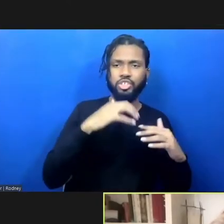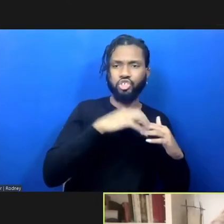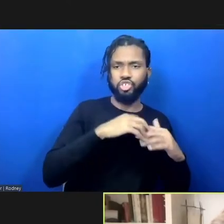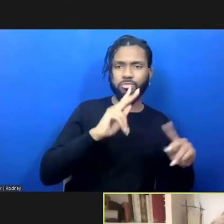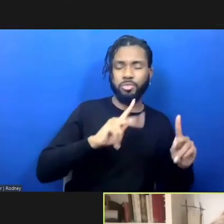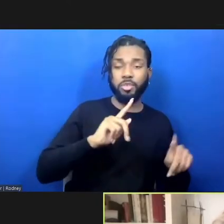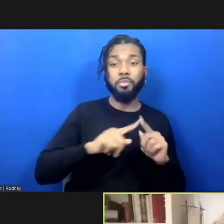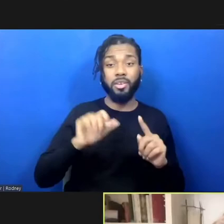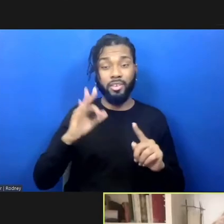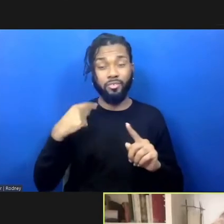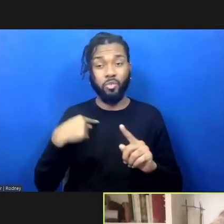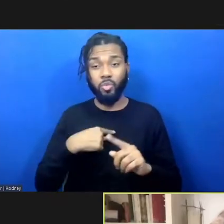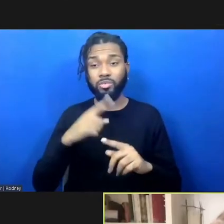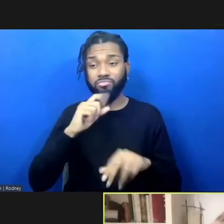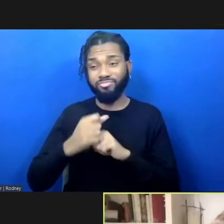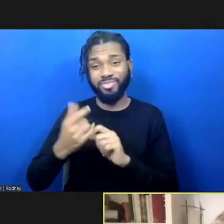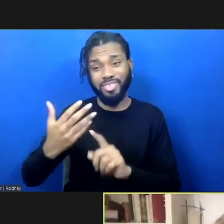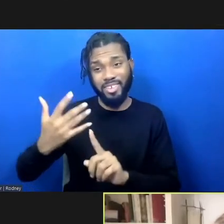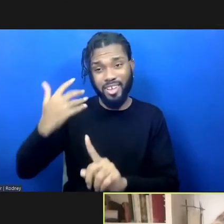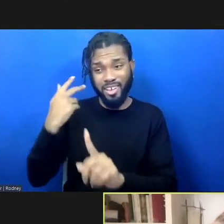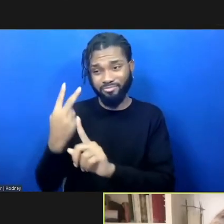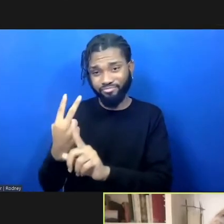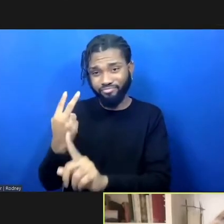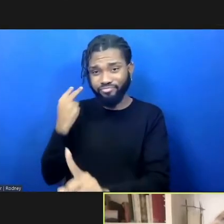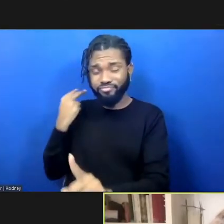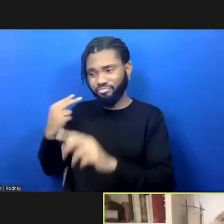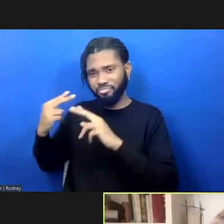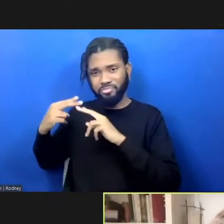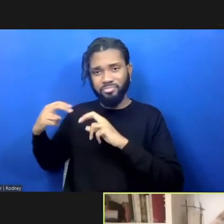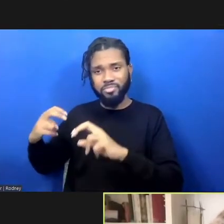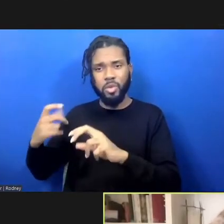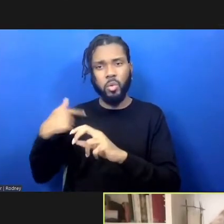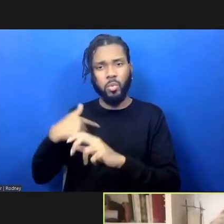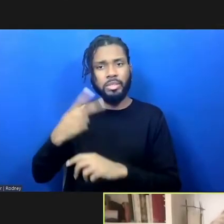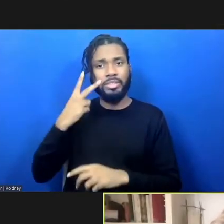in all of our cultures, we can find this notion that people can come together to heal harm, right?